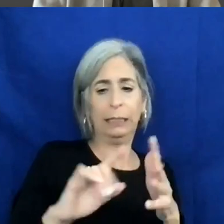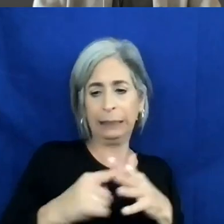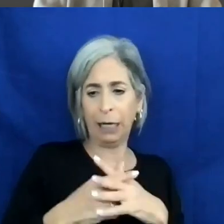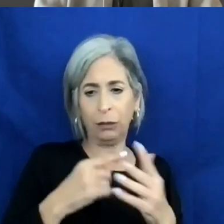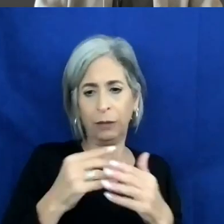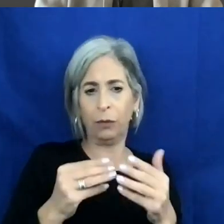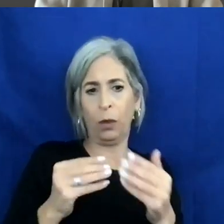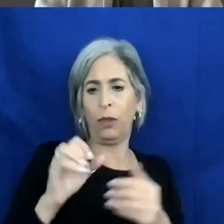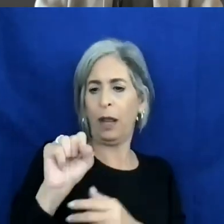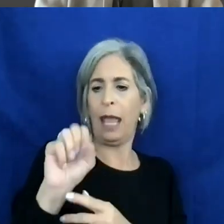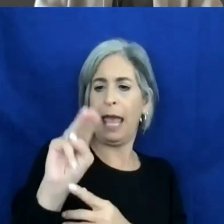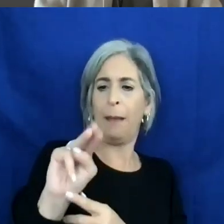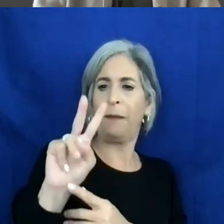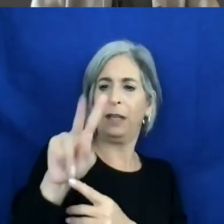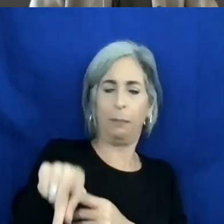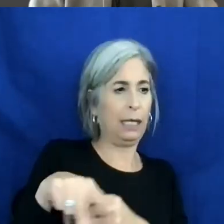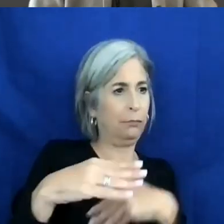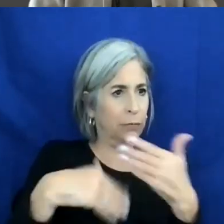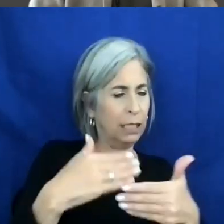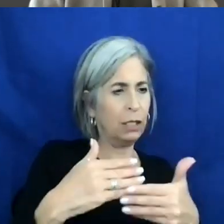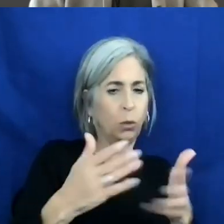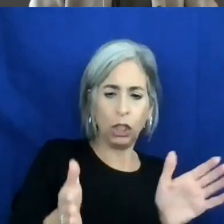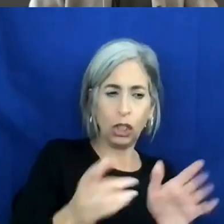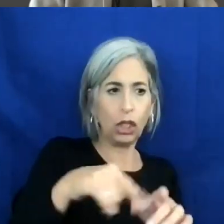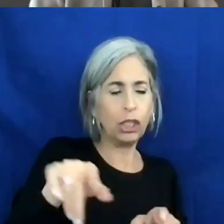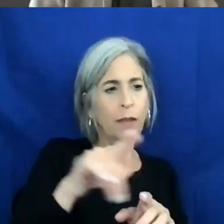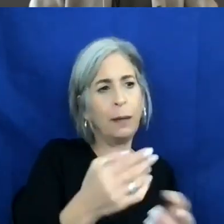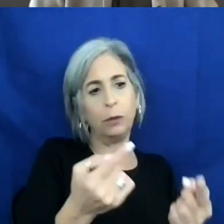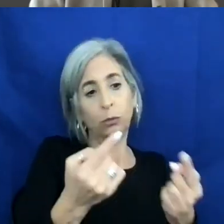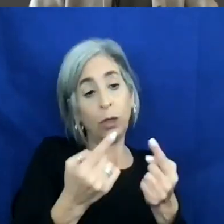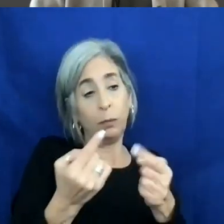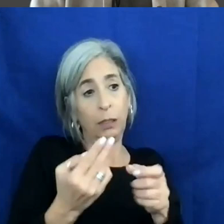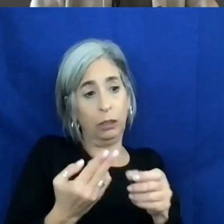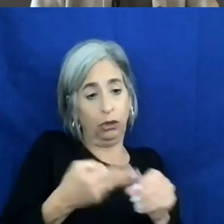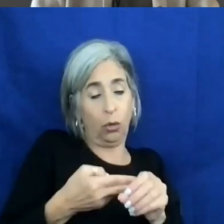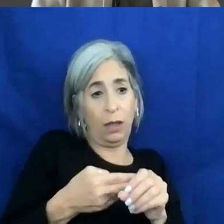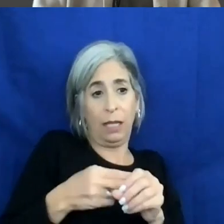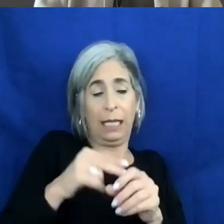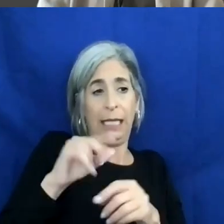stage, we encourage them to tap into our employee resource groups internally as well